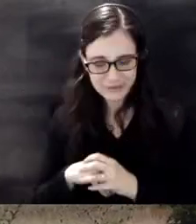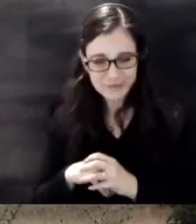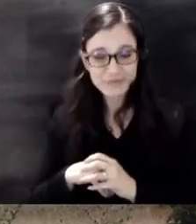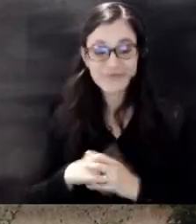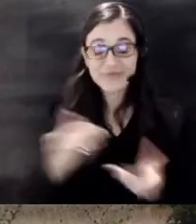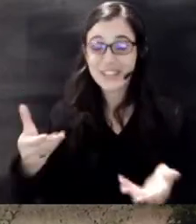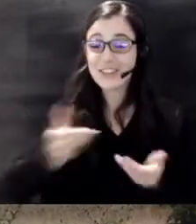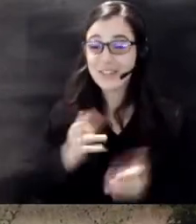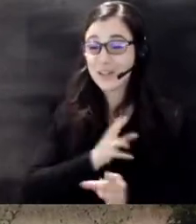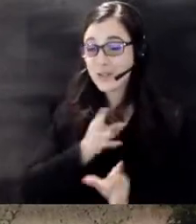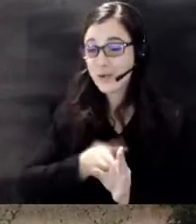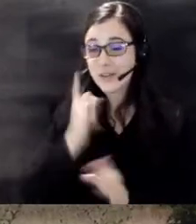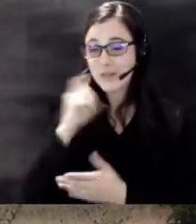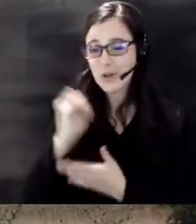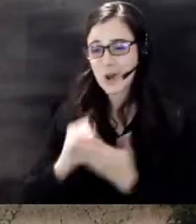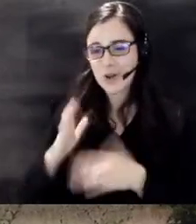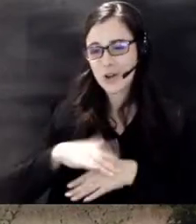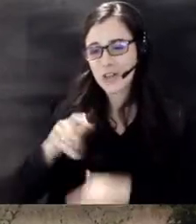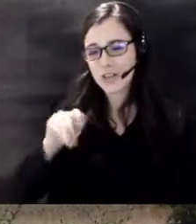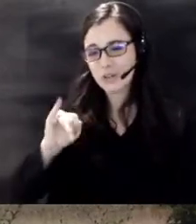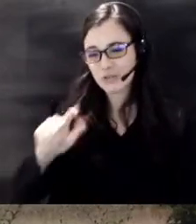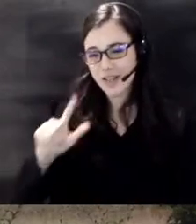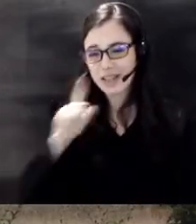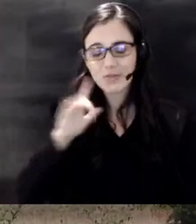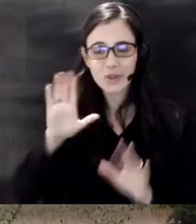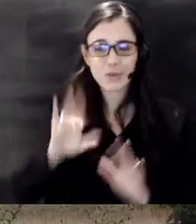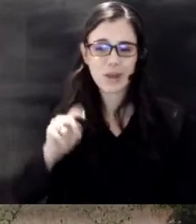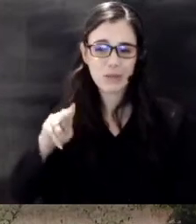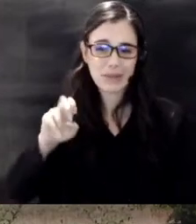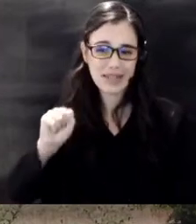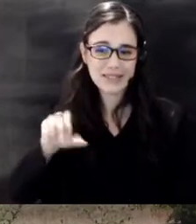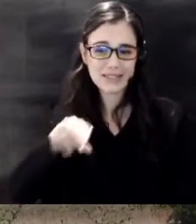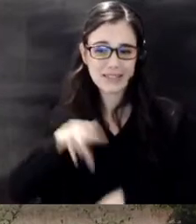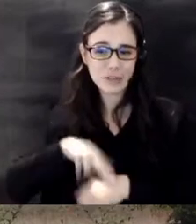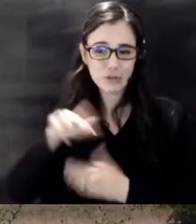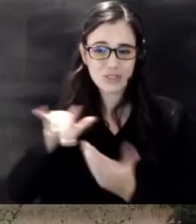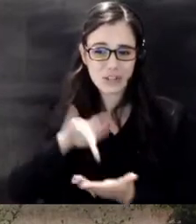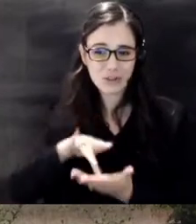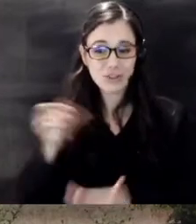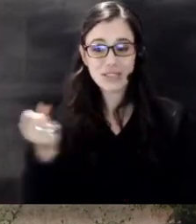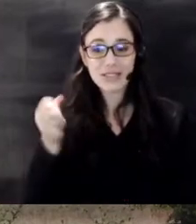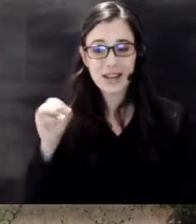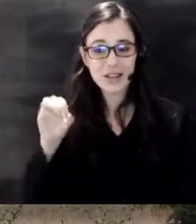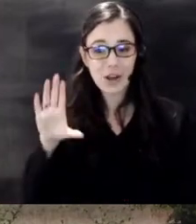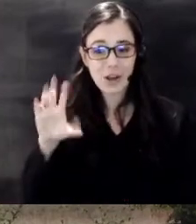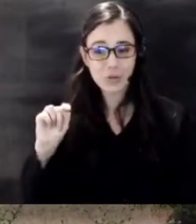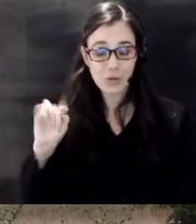join us for art on the trail at the Great Plains Nature Center Saturday October 8th from 4 to 7 pm